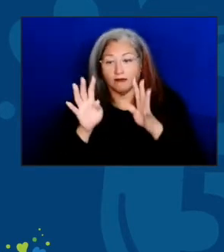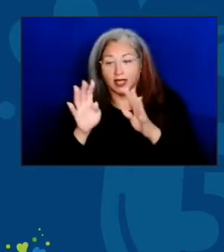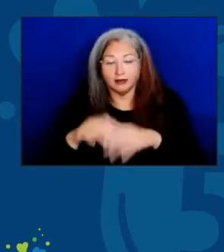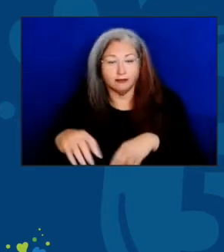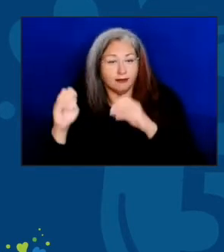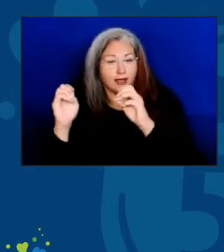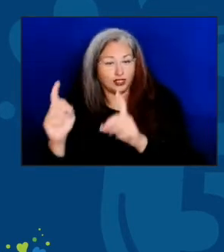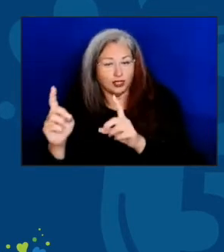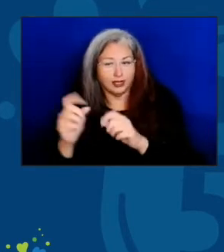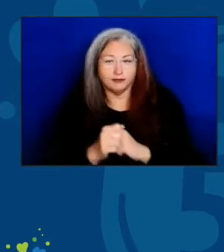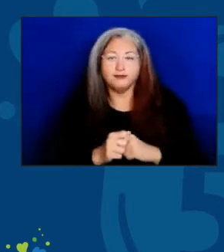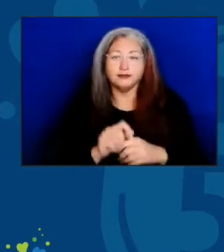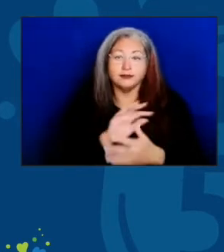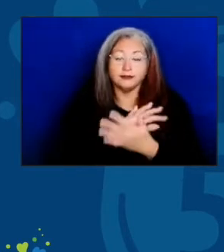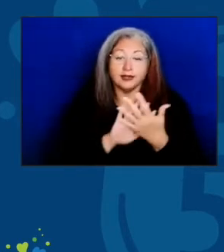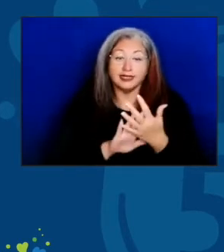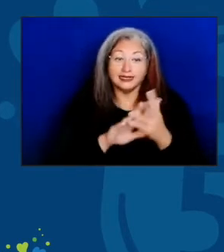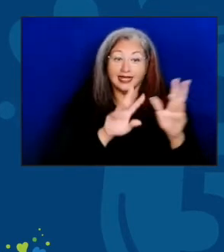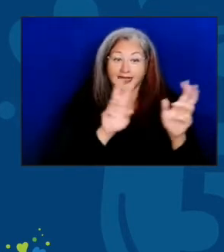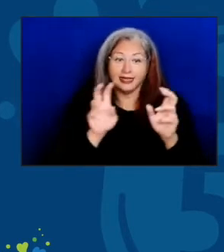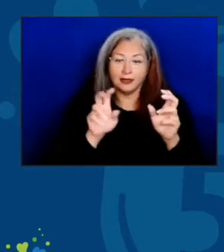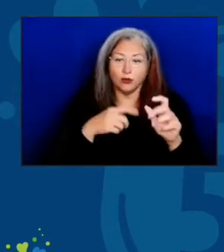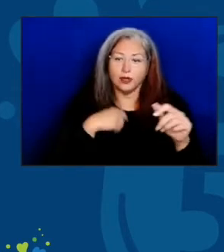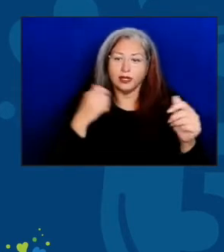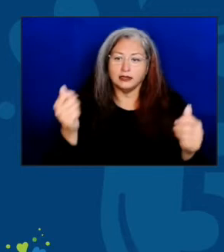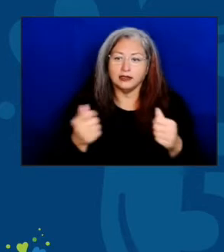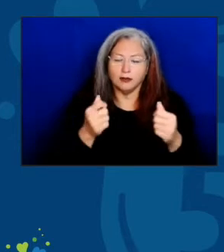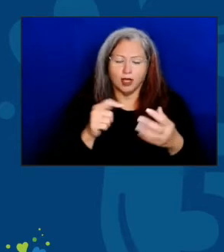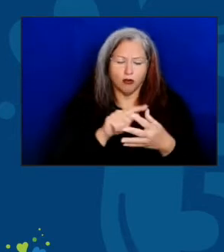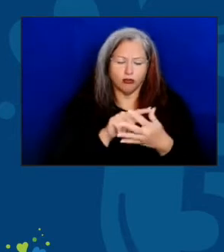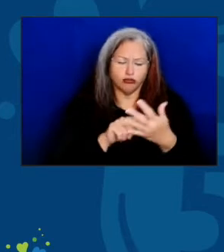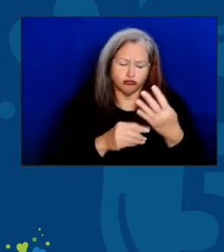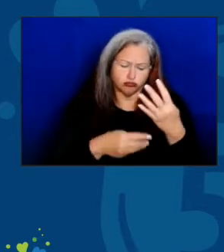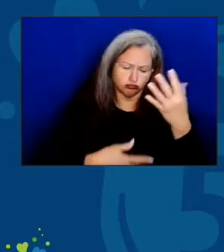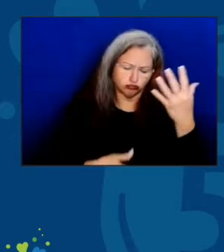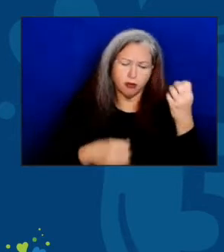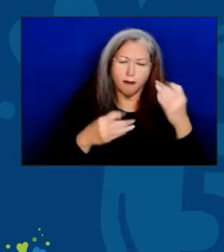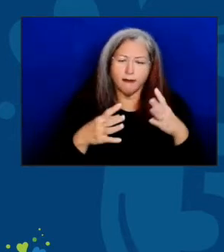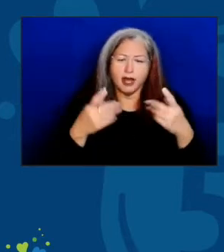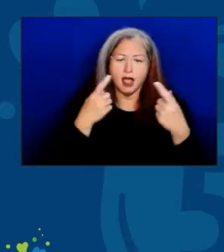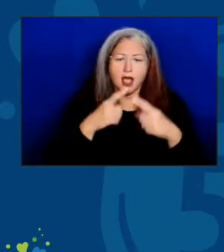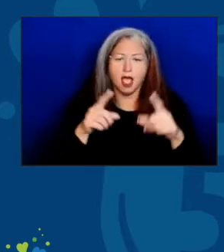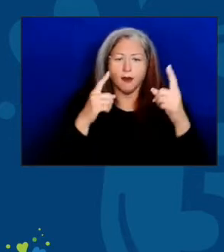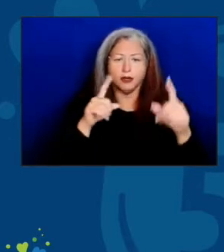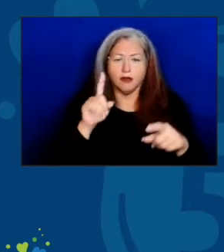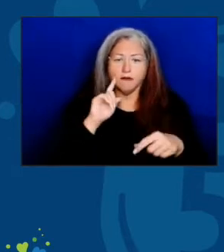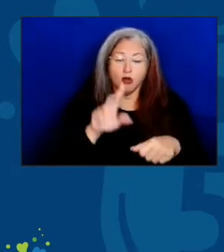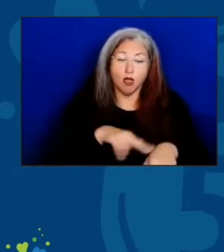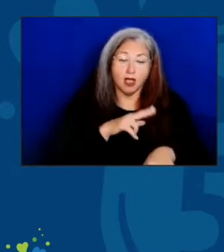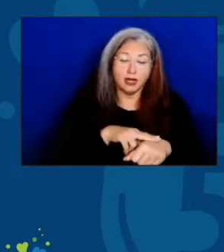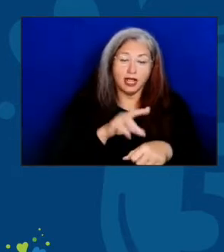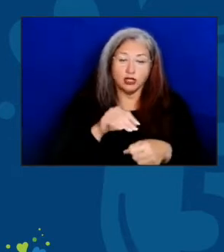With this theme, we celebrate the many accomplishments of the national and local Senior Nutrition Programs.